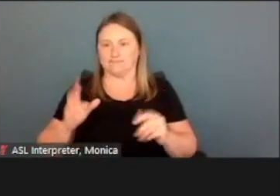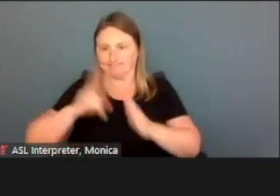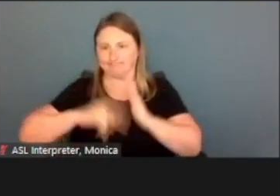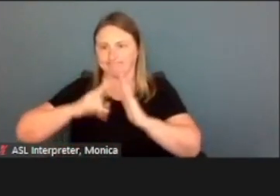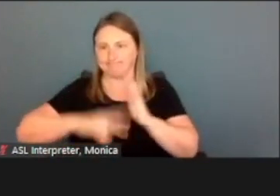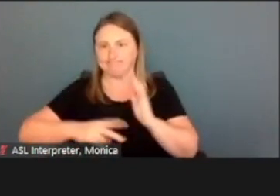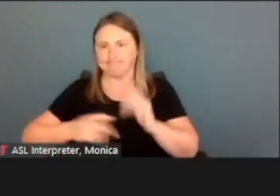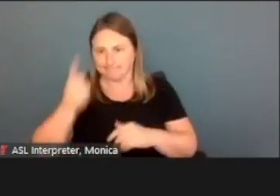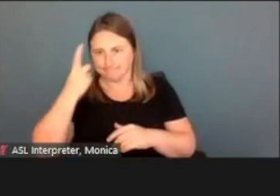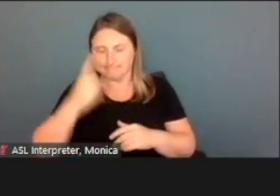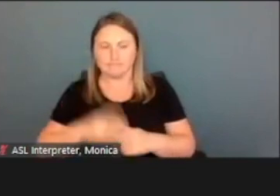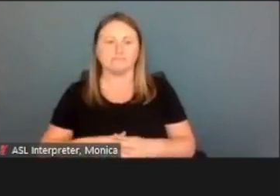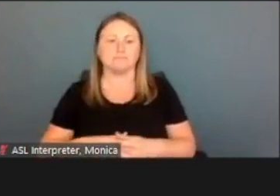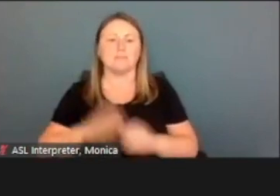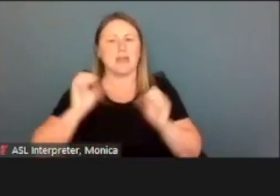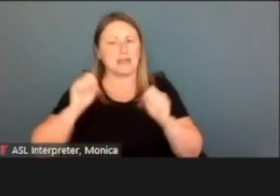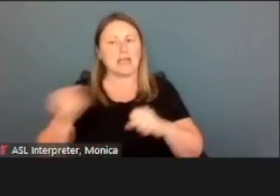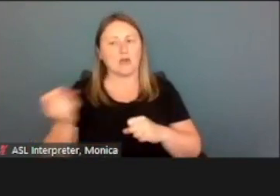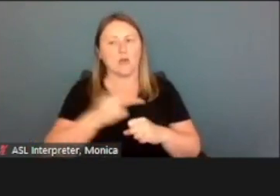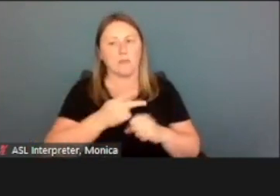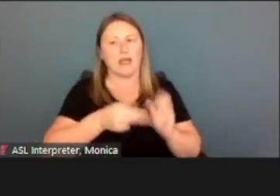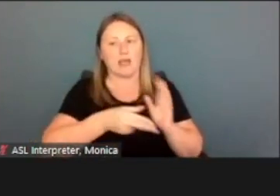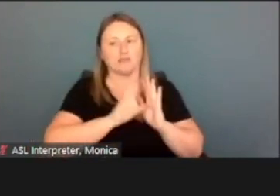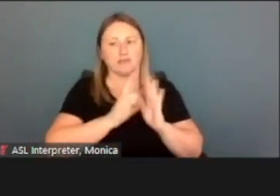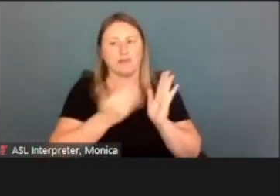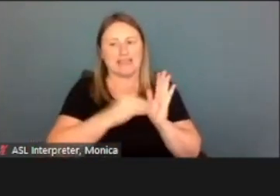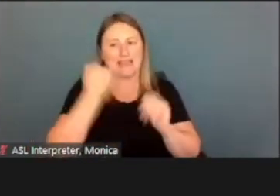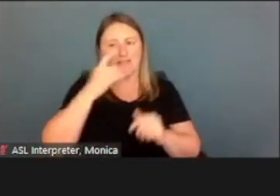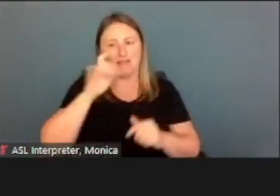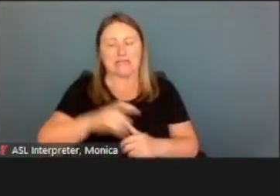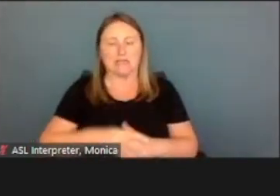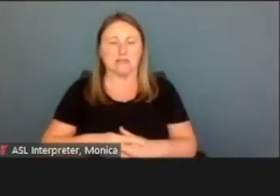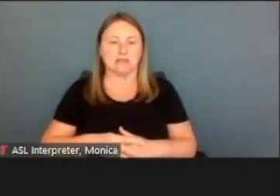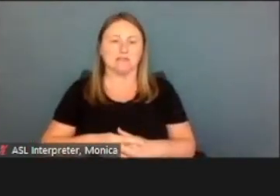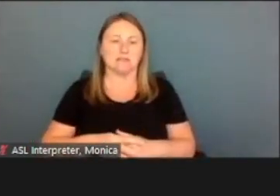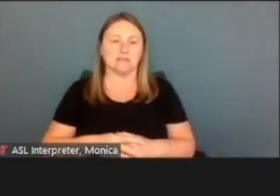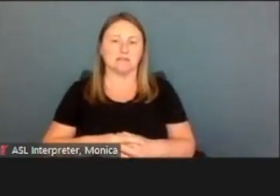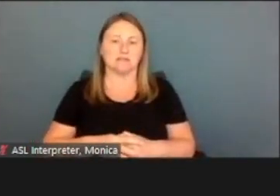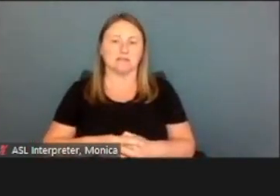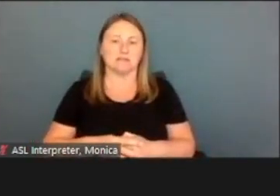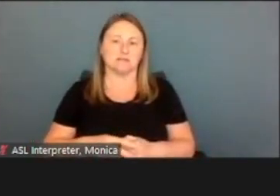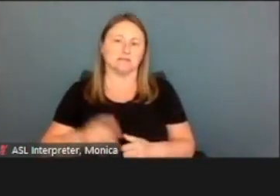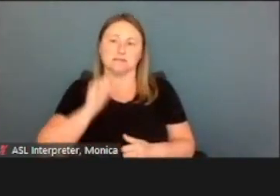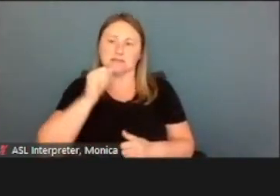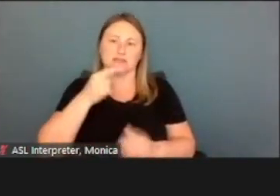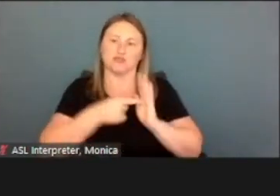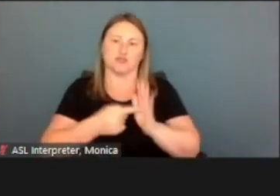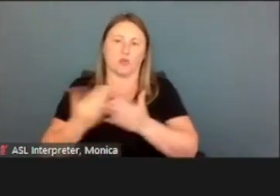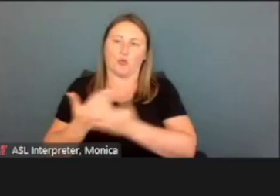but I always can go back and review that again if I need to. It just doesn't show as anything outstanding anymore.